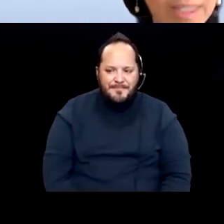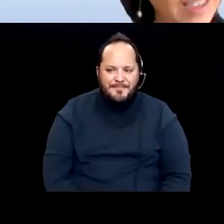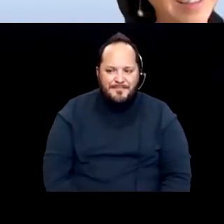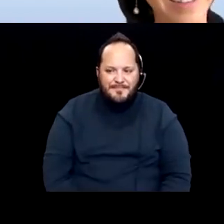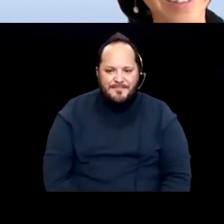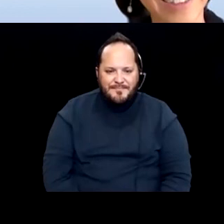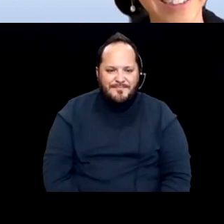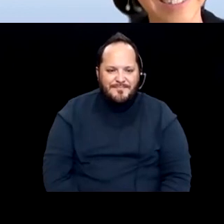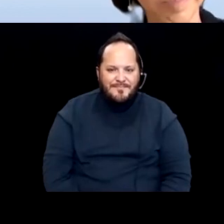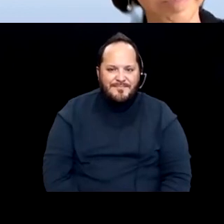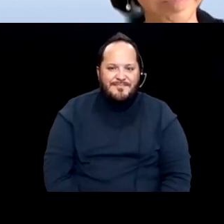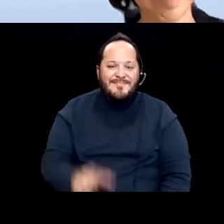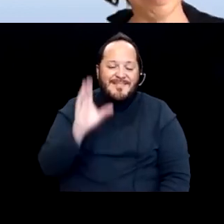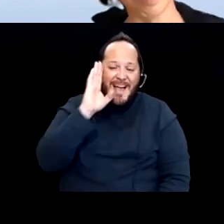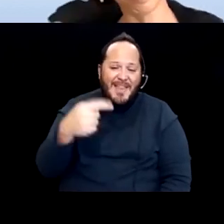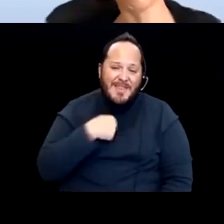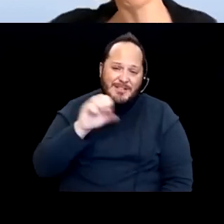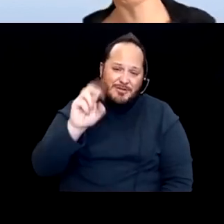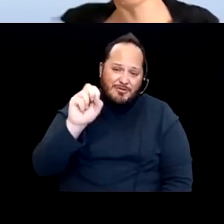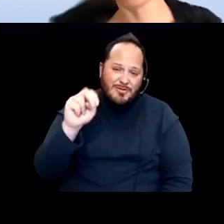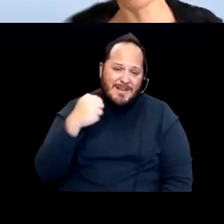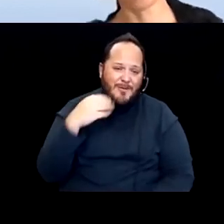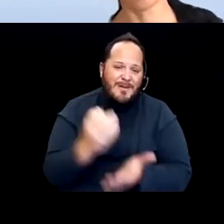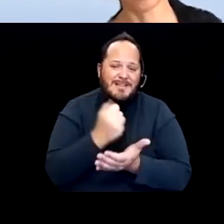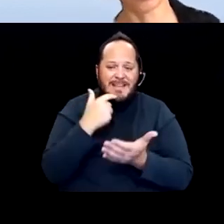[Susan] So this is Susan. I just wanna say thank you to all of you